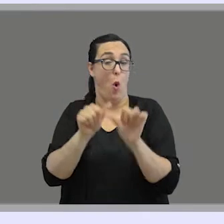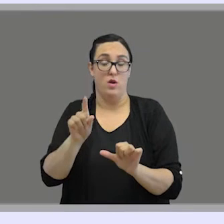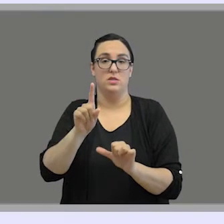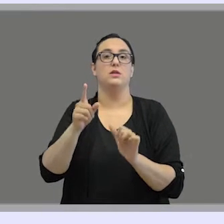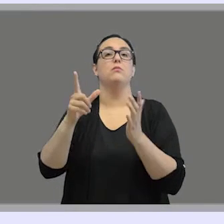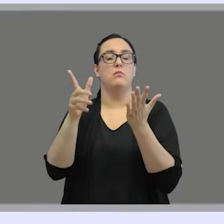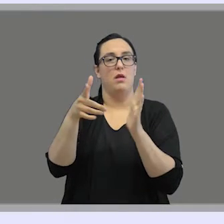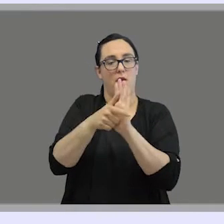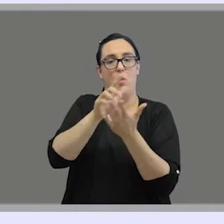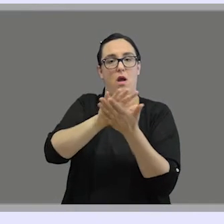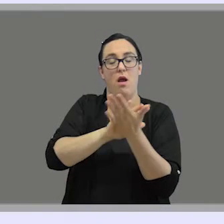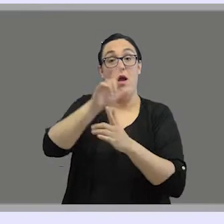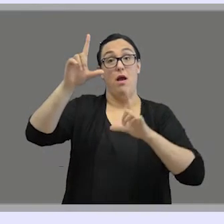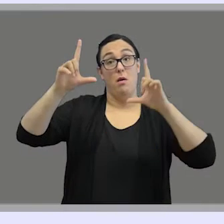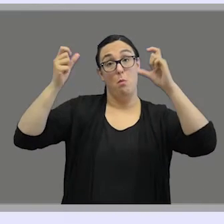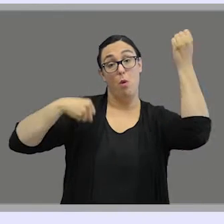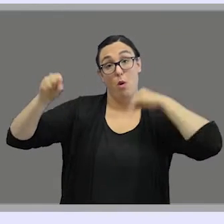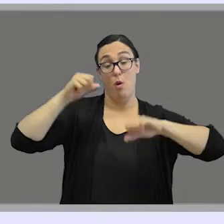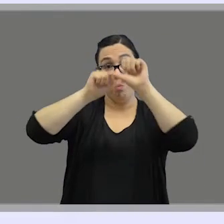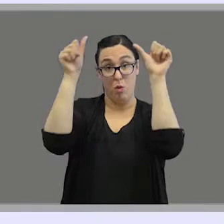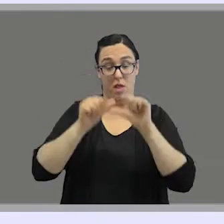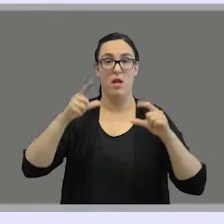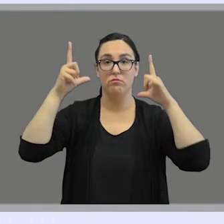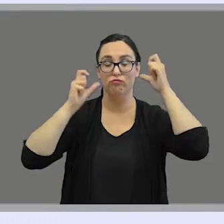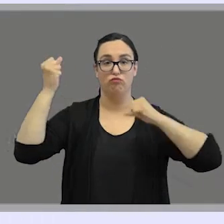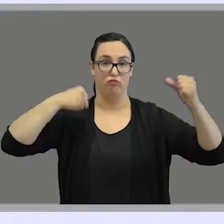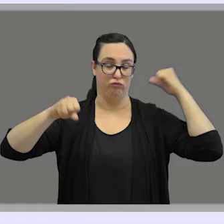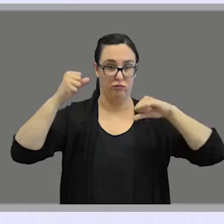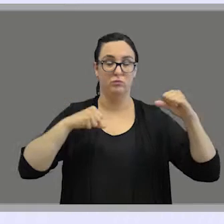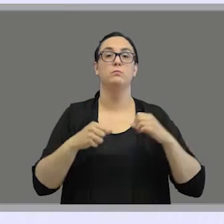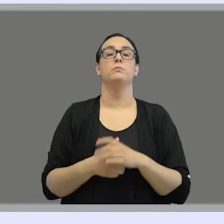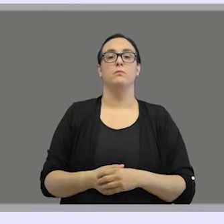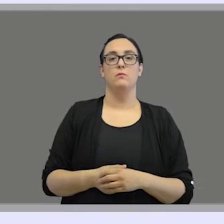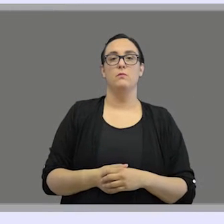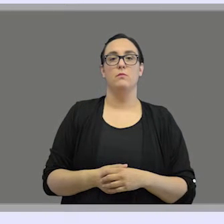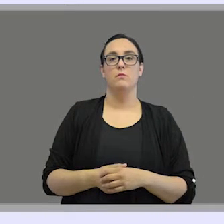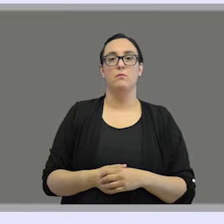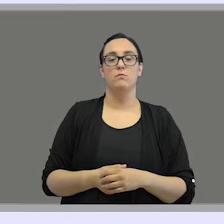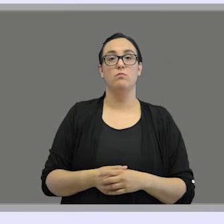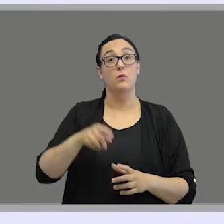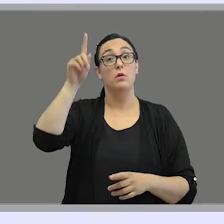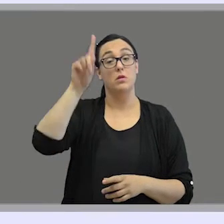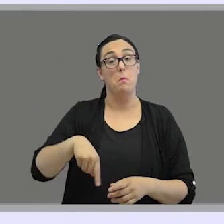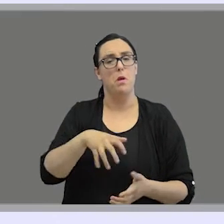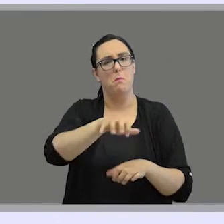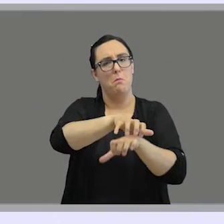but a gestural and visual modality. Also, if they want to, most deaf people